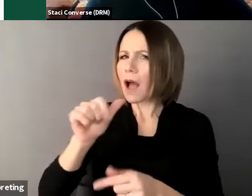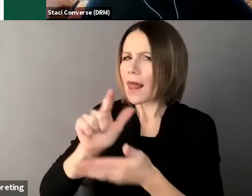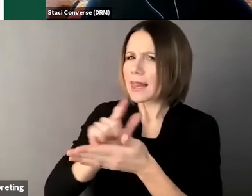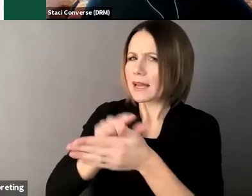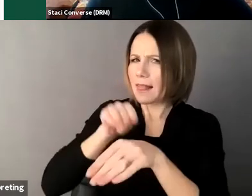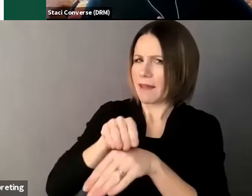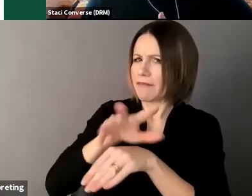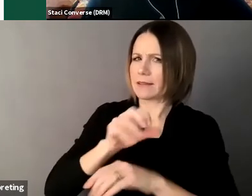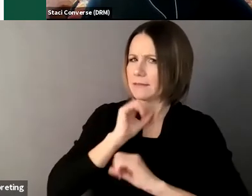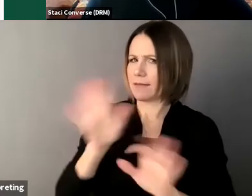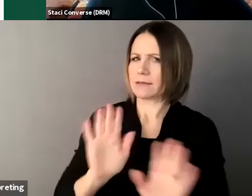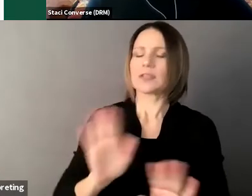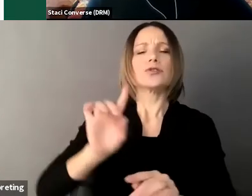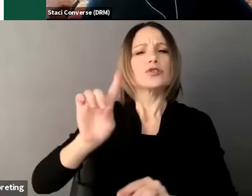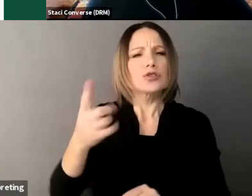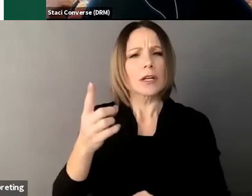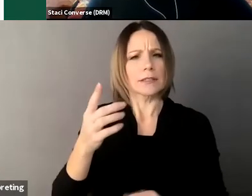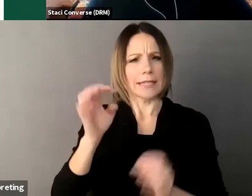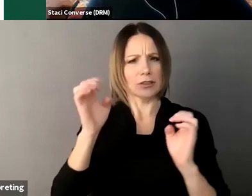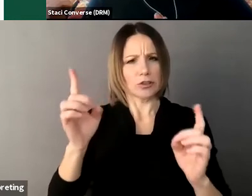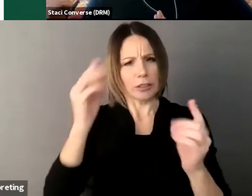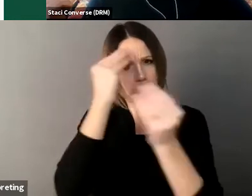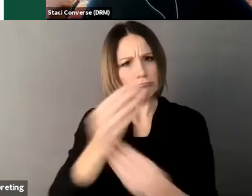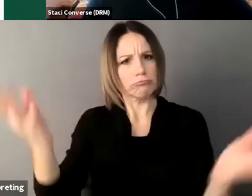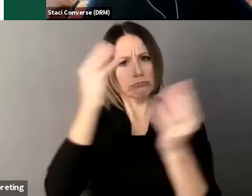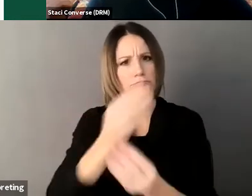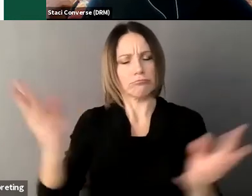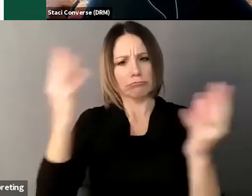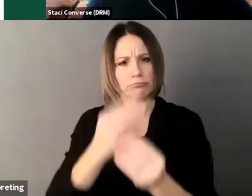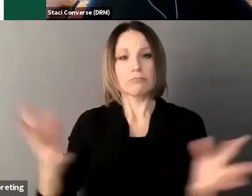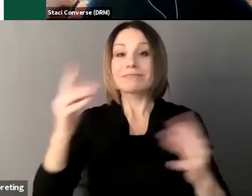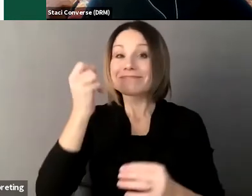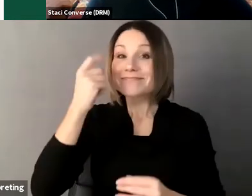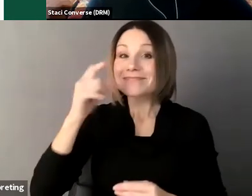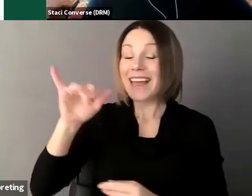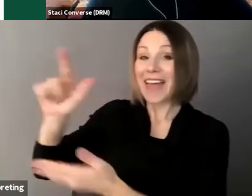information you're getting today is timely as of today but the law changes rapidly so um before